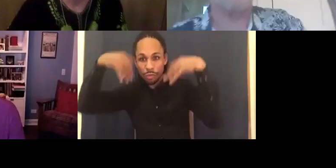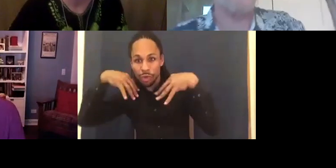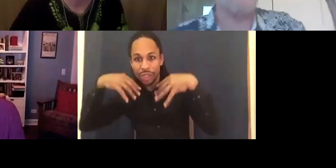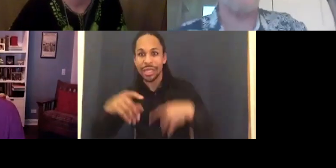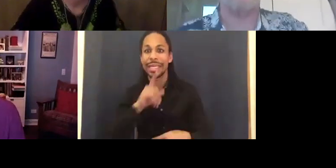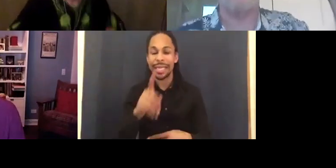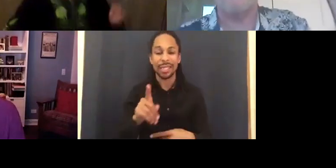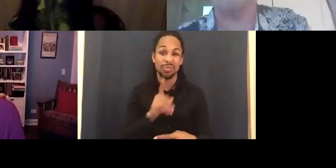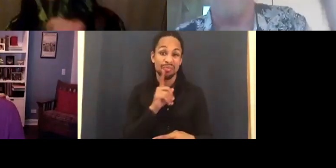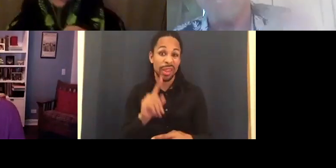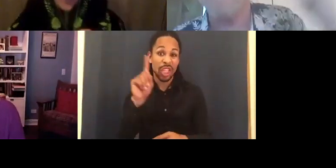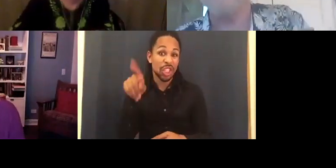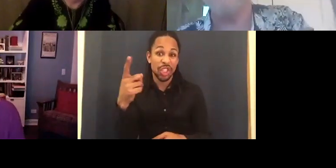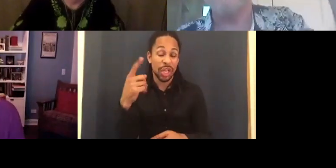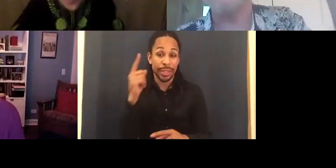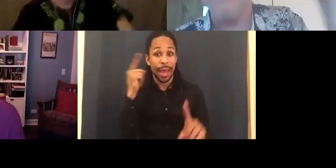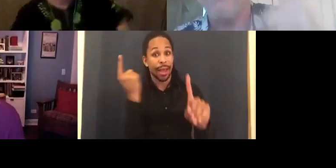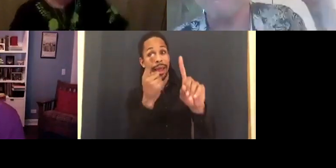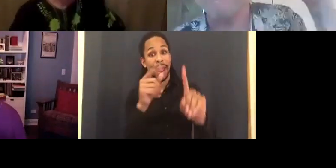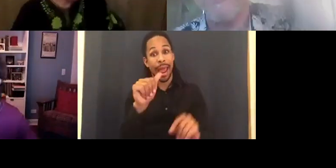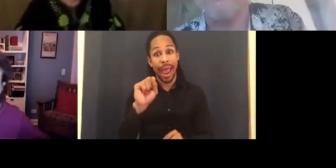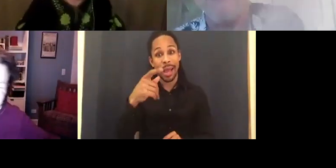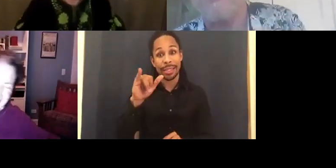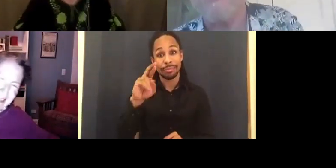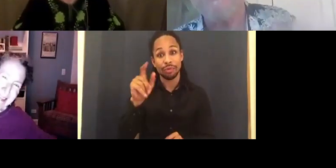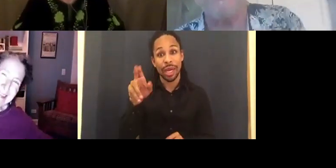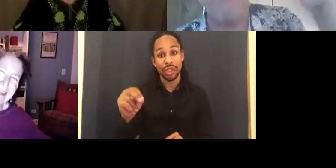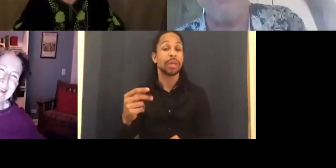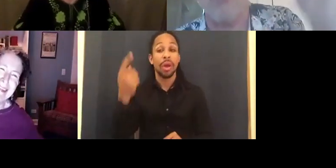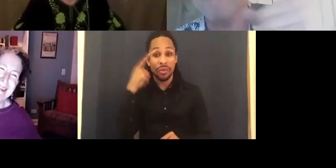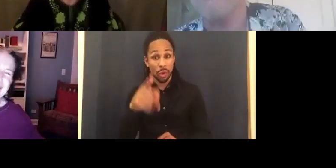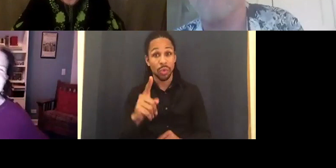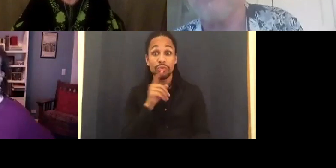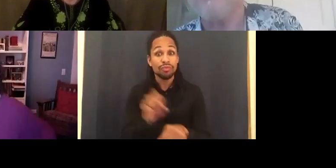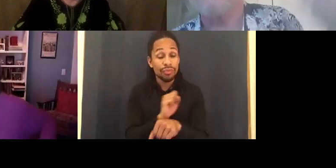In order to make it matter, make it worth something, you